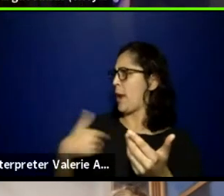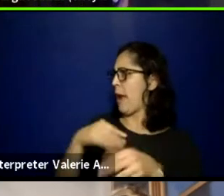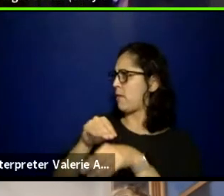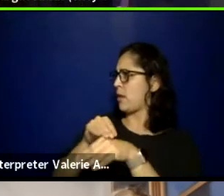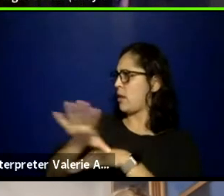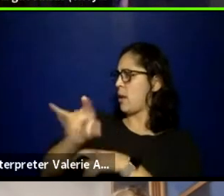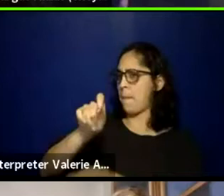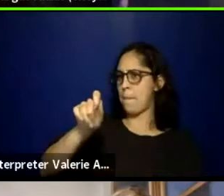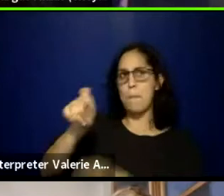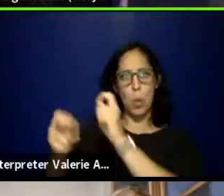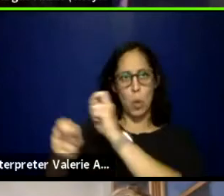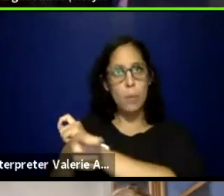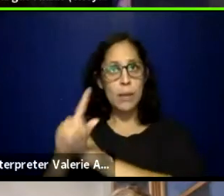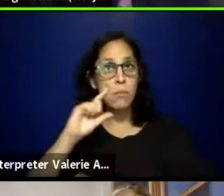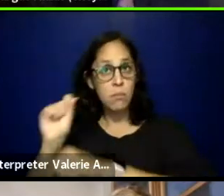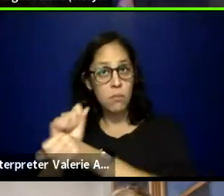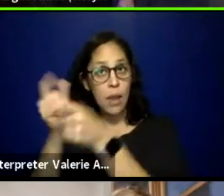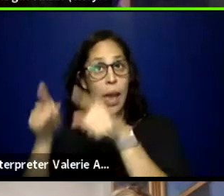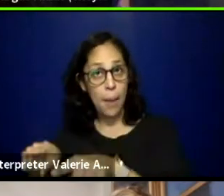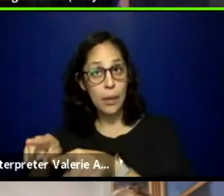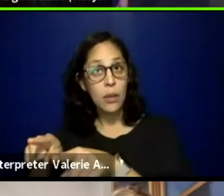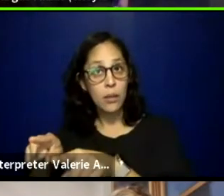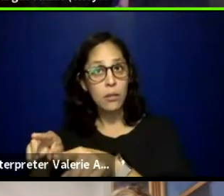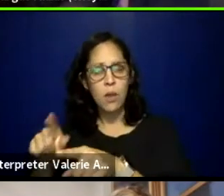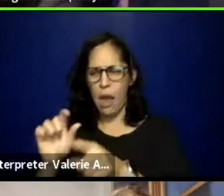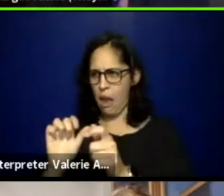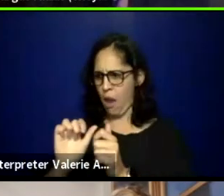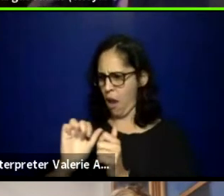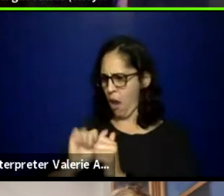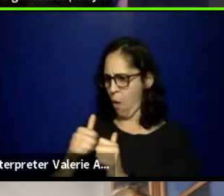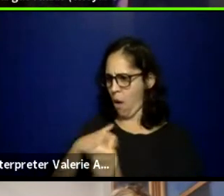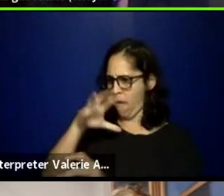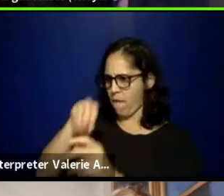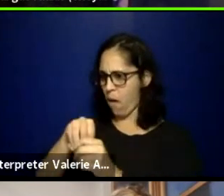Because ITM, I see more as a big form of advocacy.